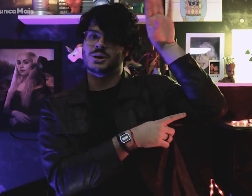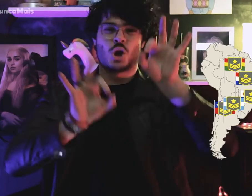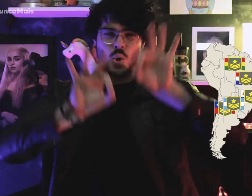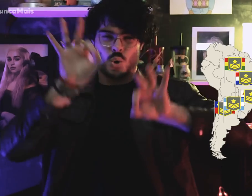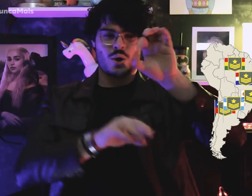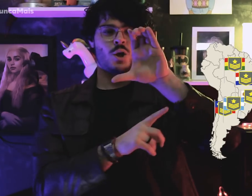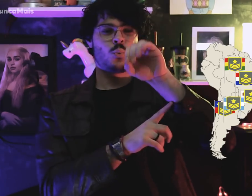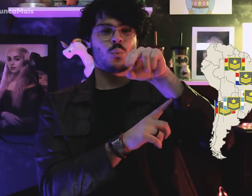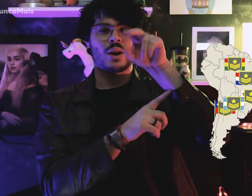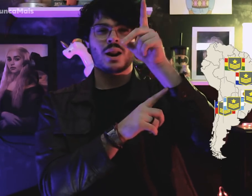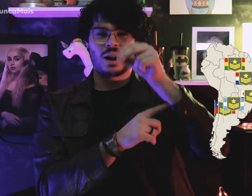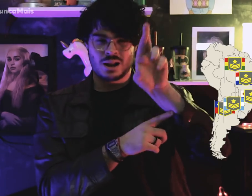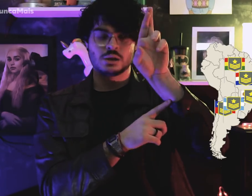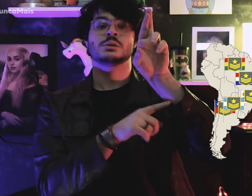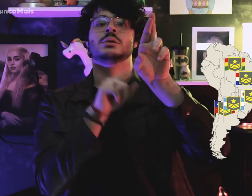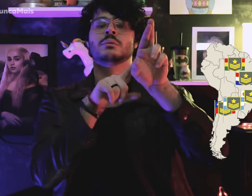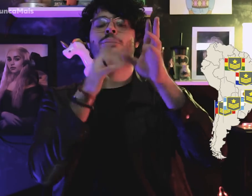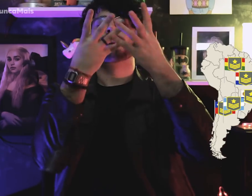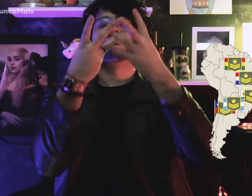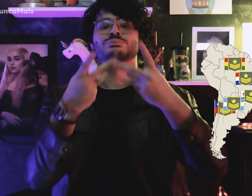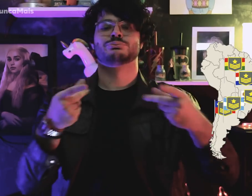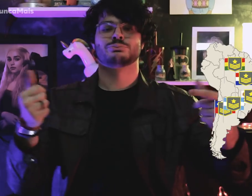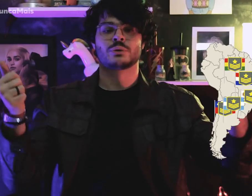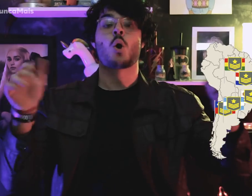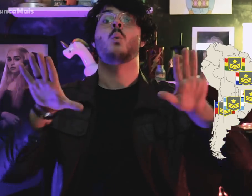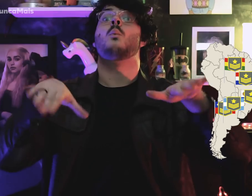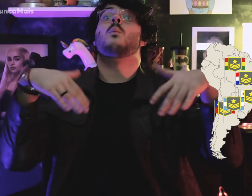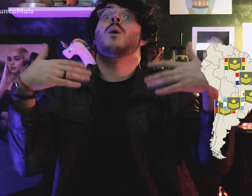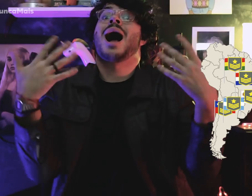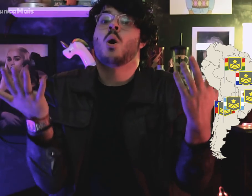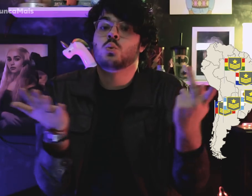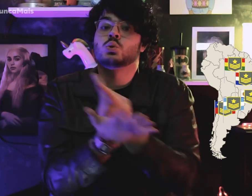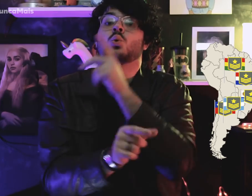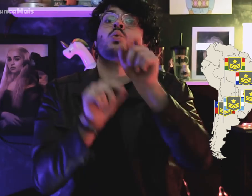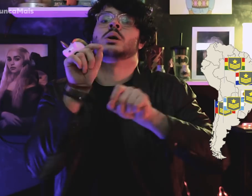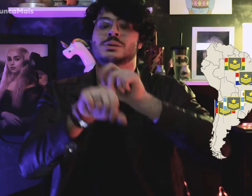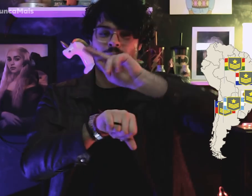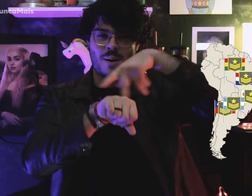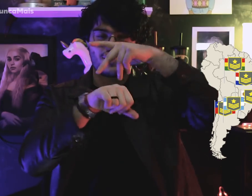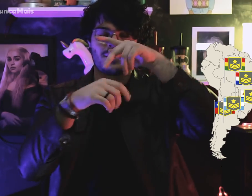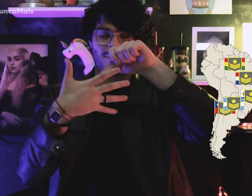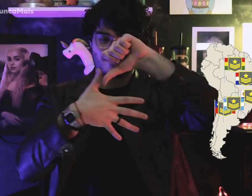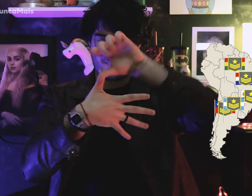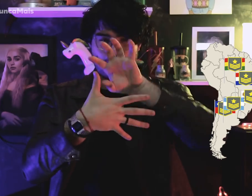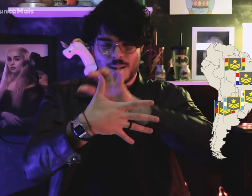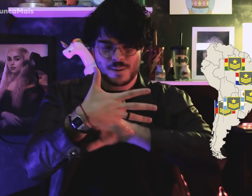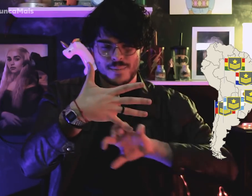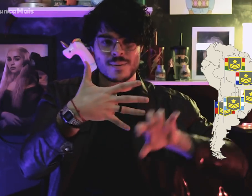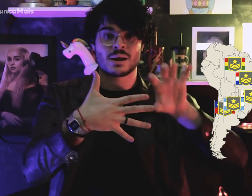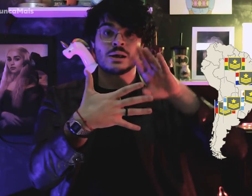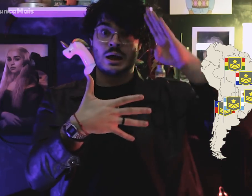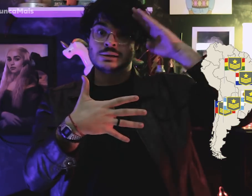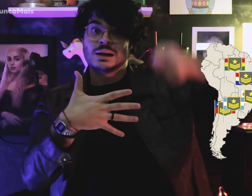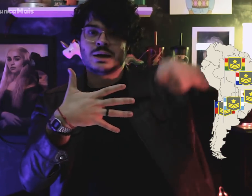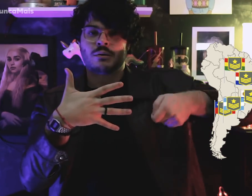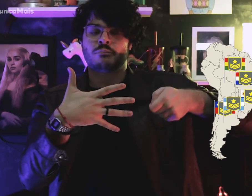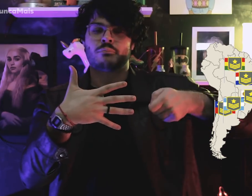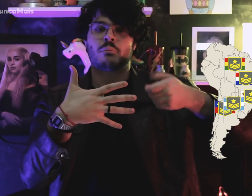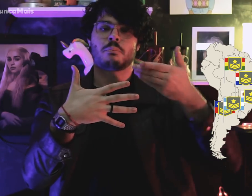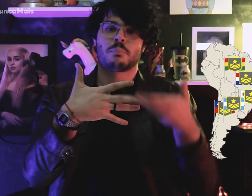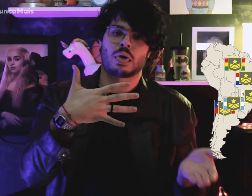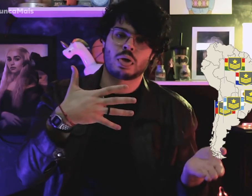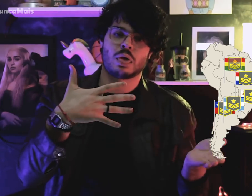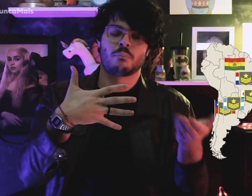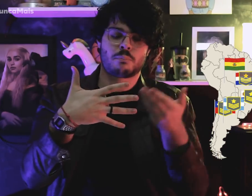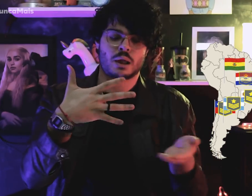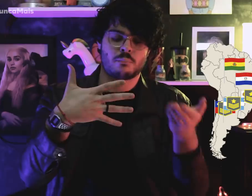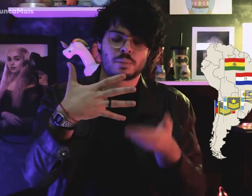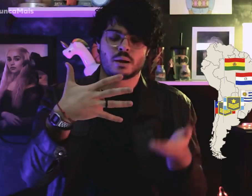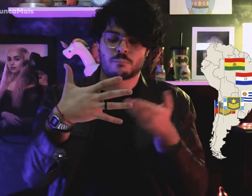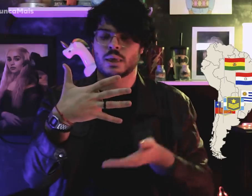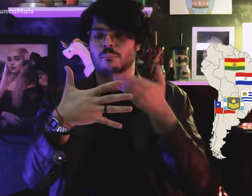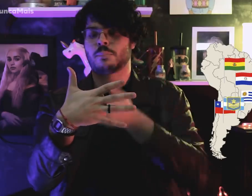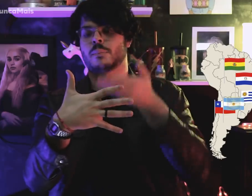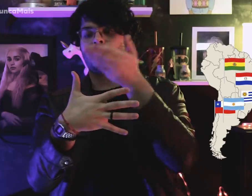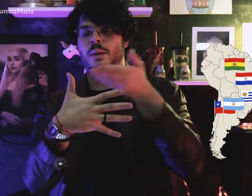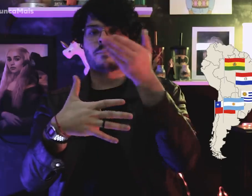A Operação Condor foi terminando à medida que caíam as ditaduras militares nos países,